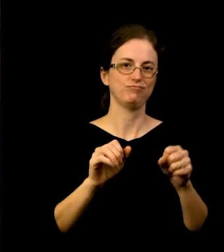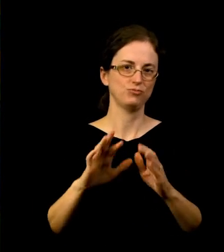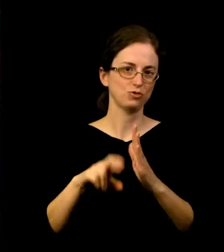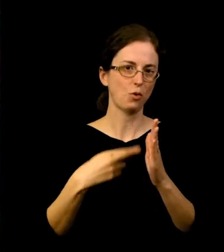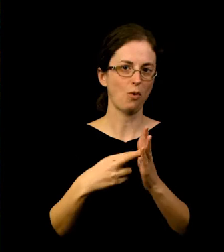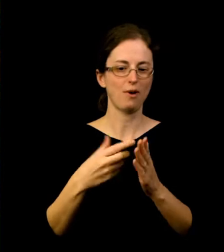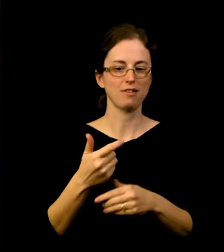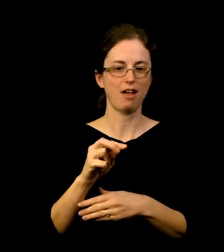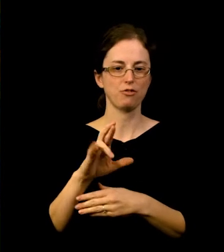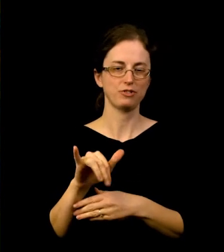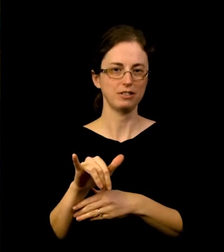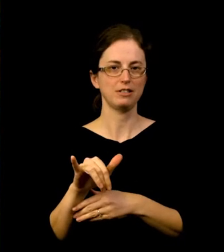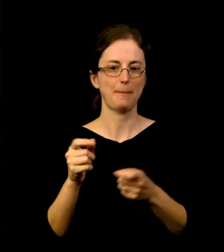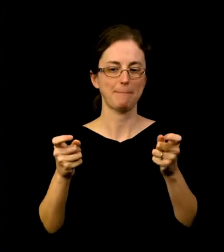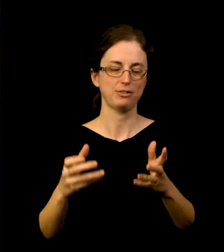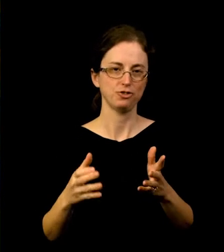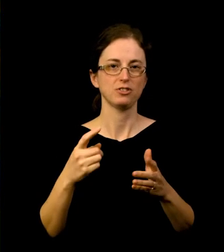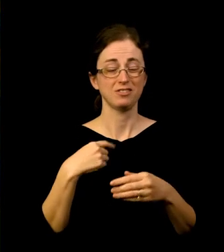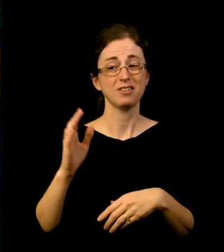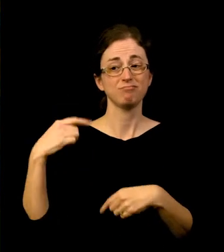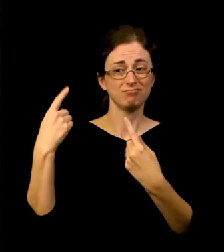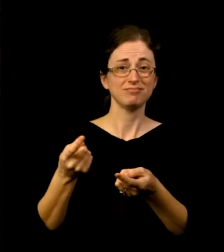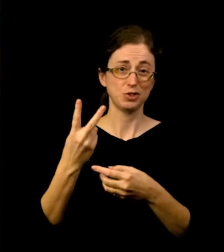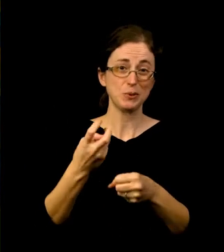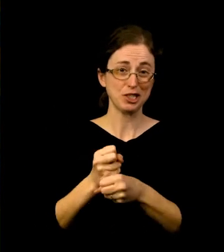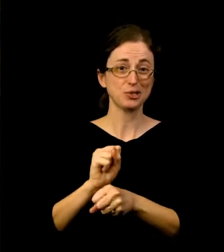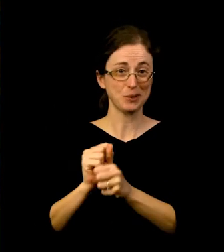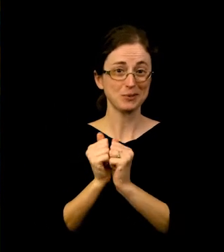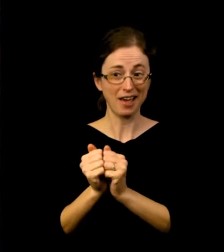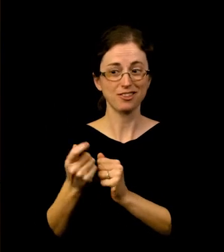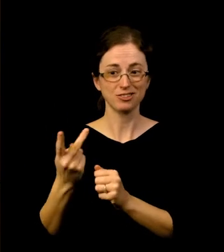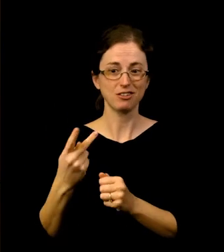working with Jennifer for more than two years, so I was in the fortunate place to be able to come in knowing how